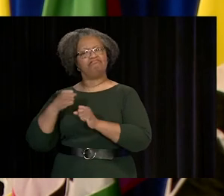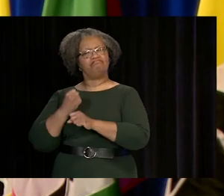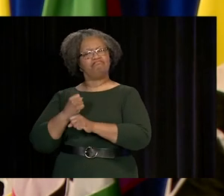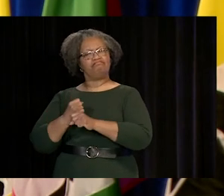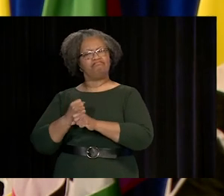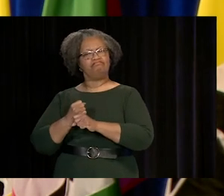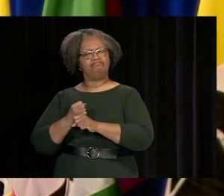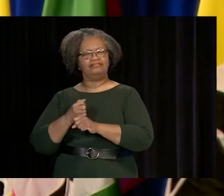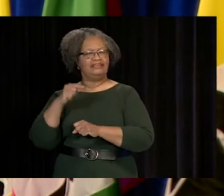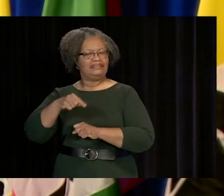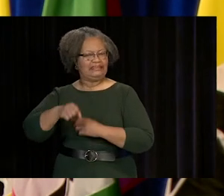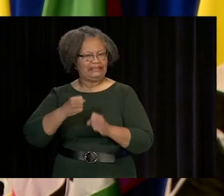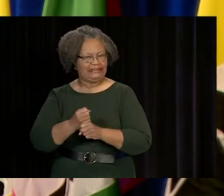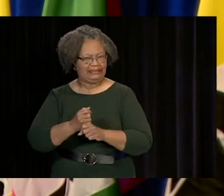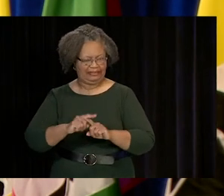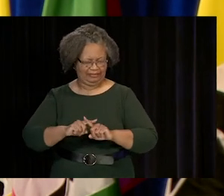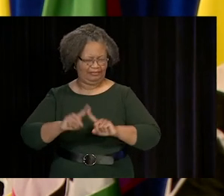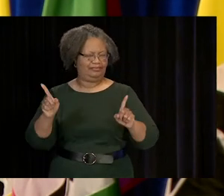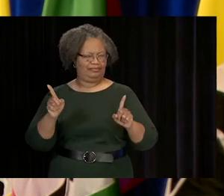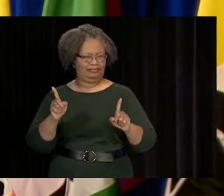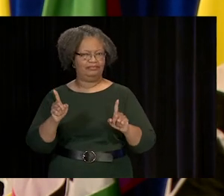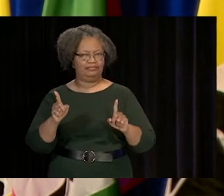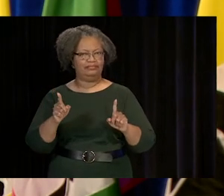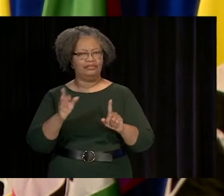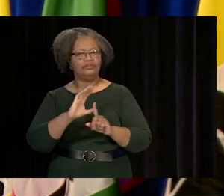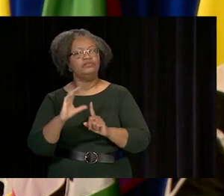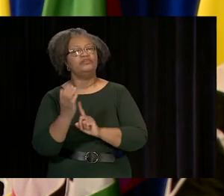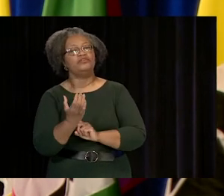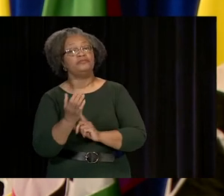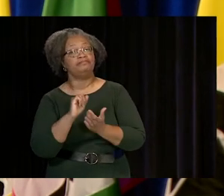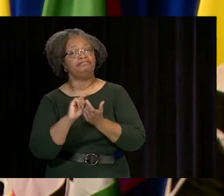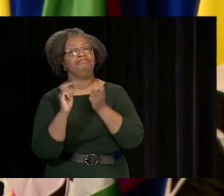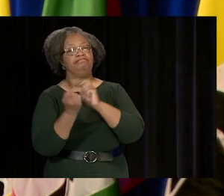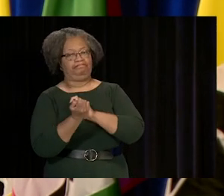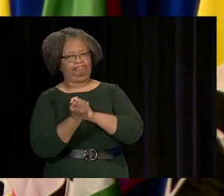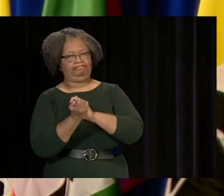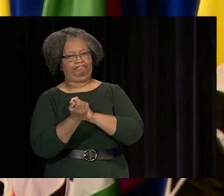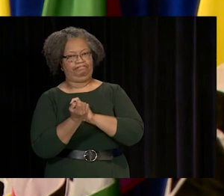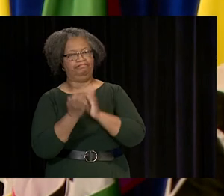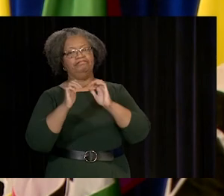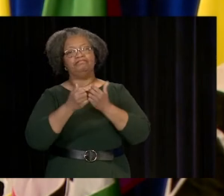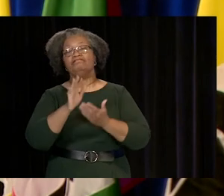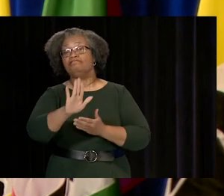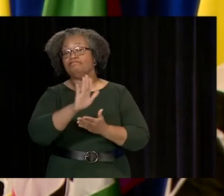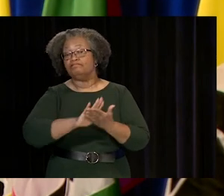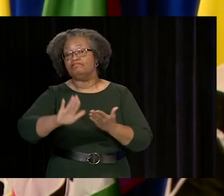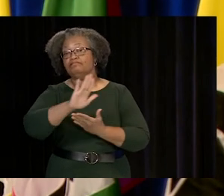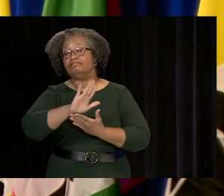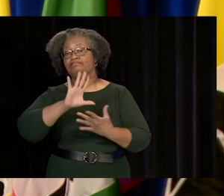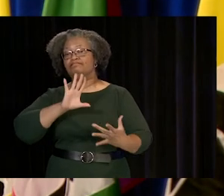CIRCUMSTANCES CHANGED THE WAY YOUR COLLEGE ENGAGED YOU AS STUDENTS, CAUSING YOUR COURSES